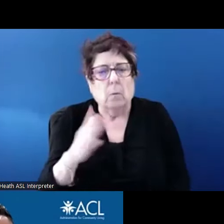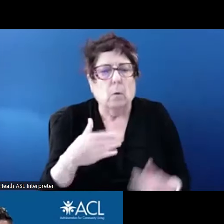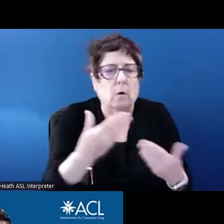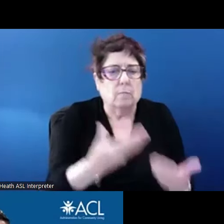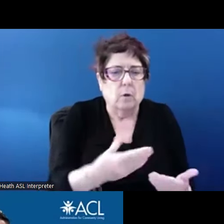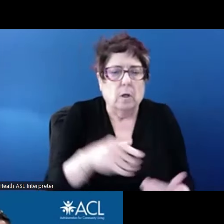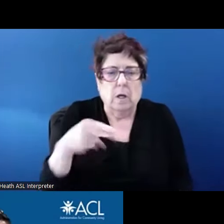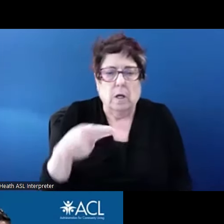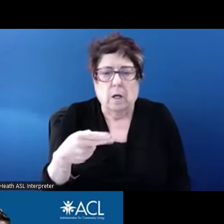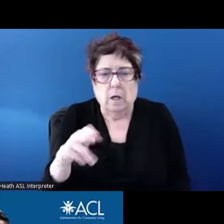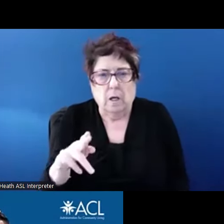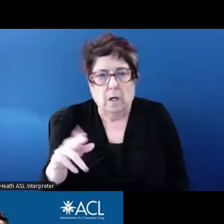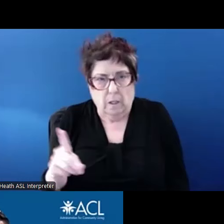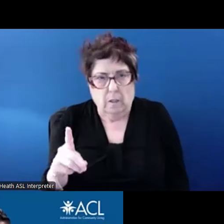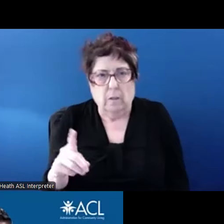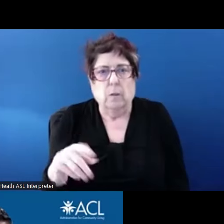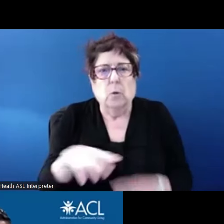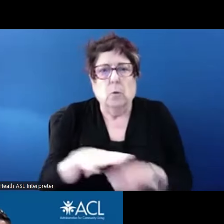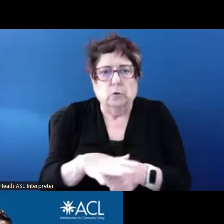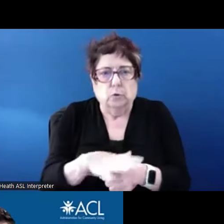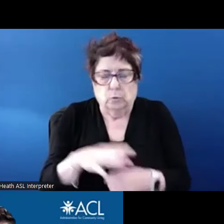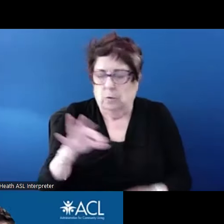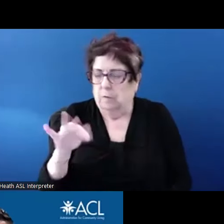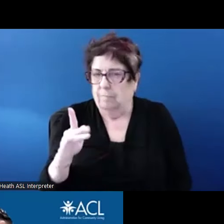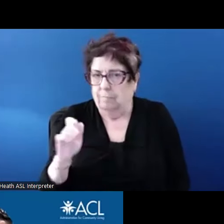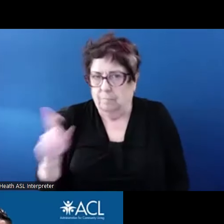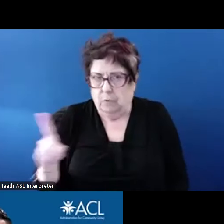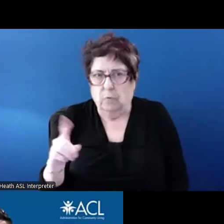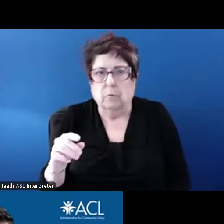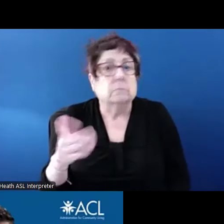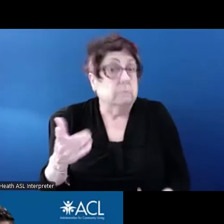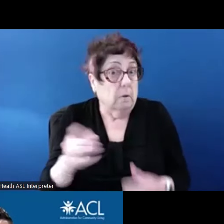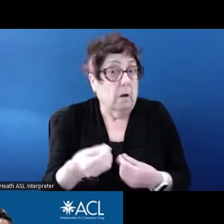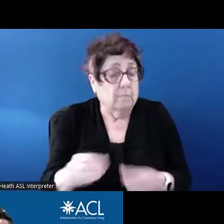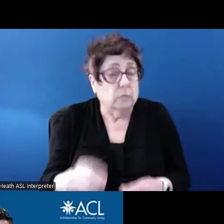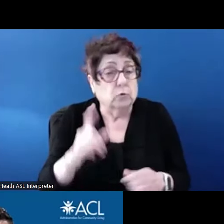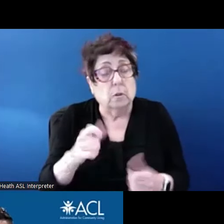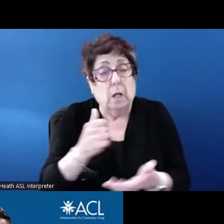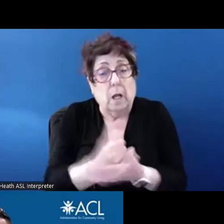be willing to help broker the conversations. We've done that in a few states like North Carolina,